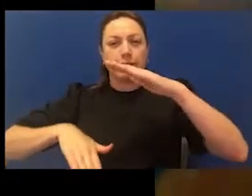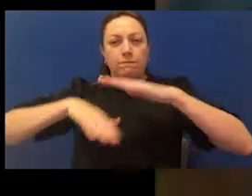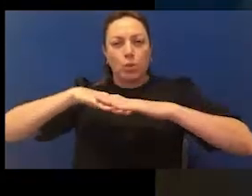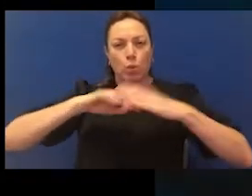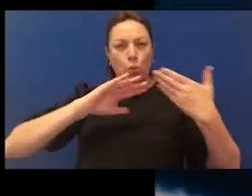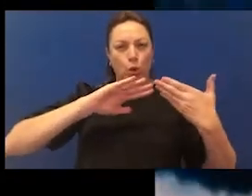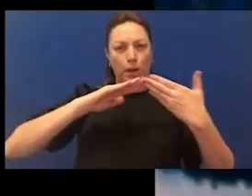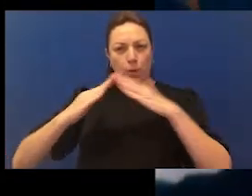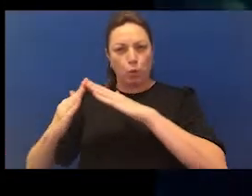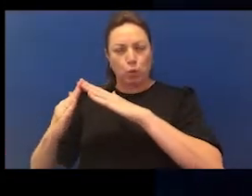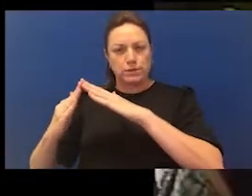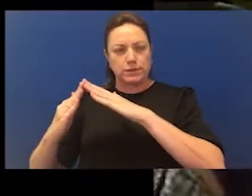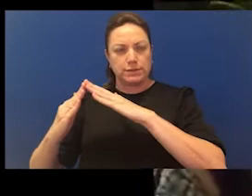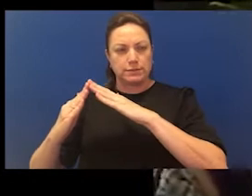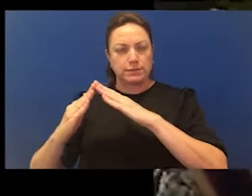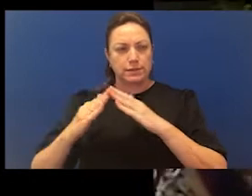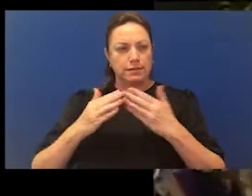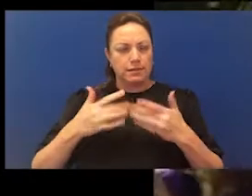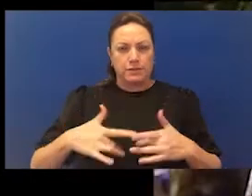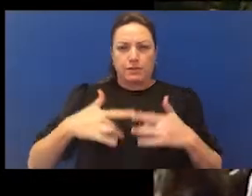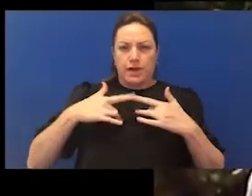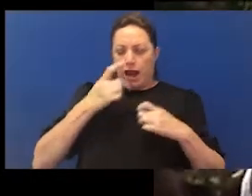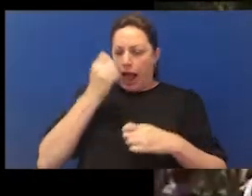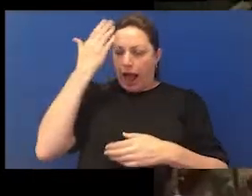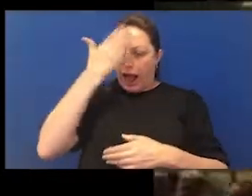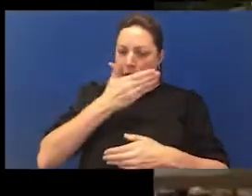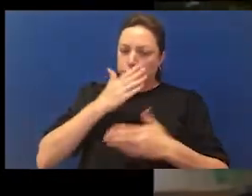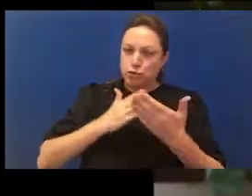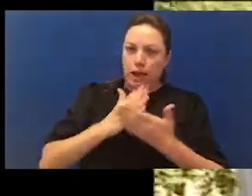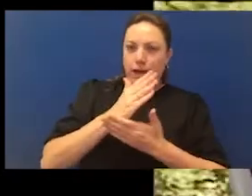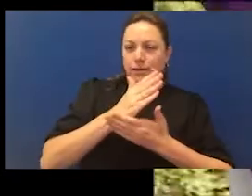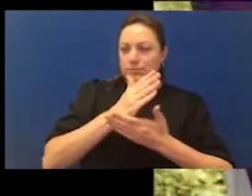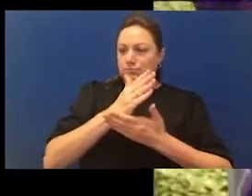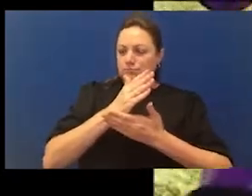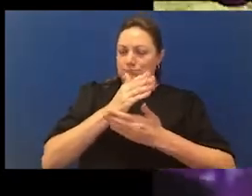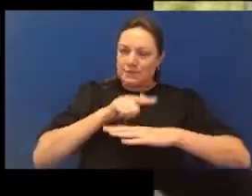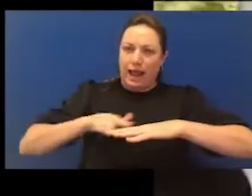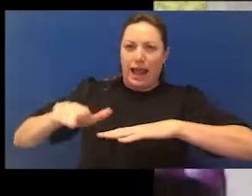to be able to complete the unfinished business of this land. So, in the day, the time was right. Because